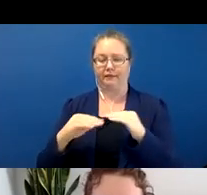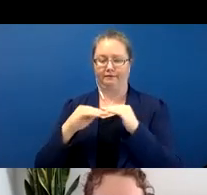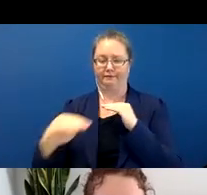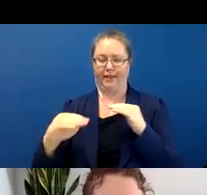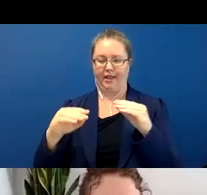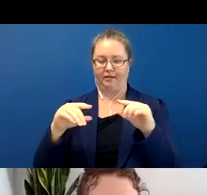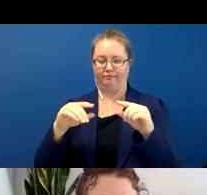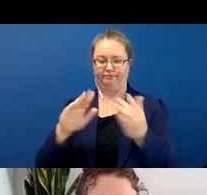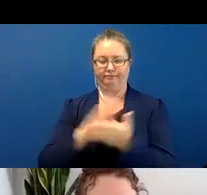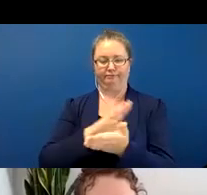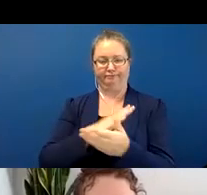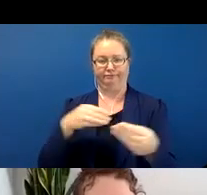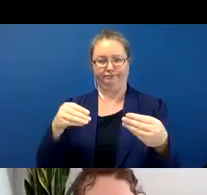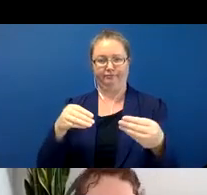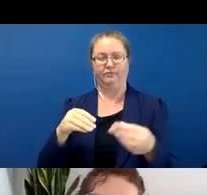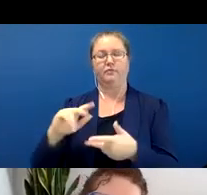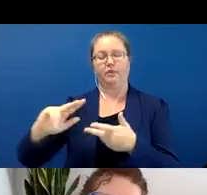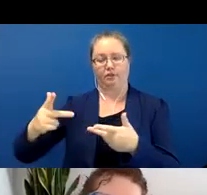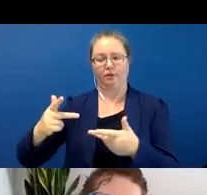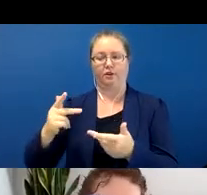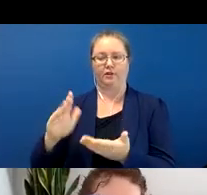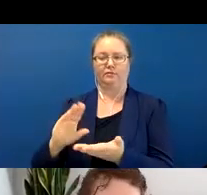is like a clump of money.